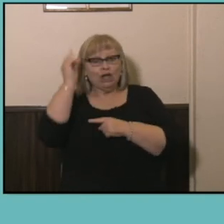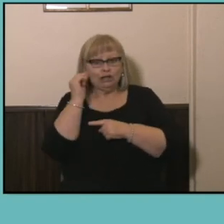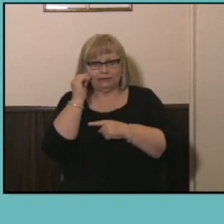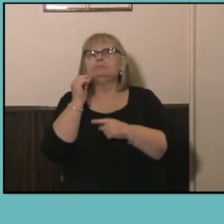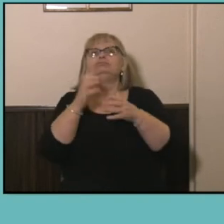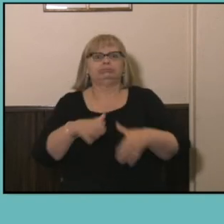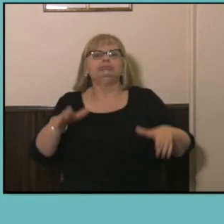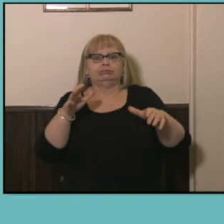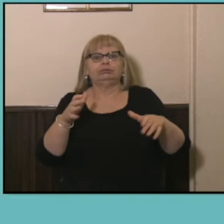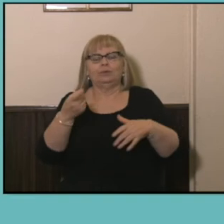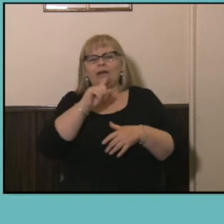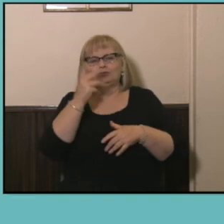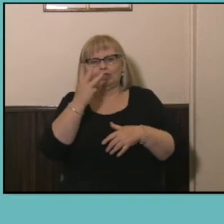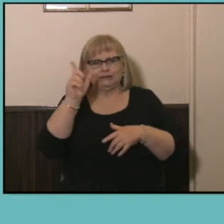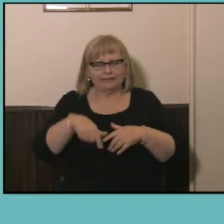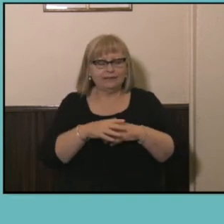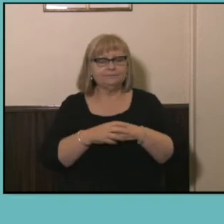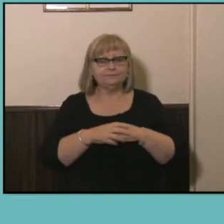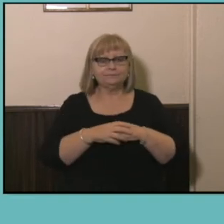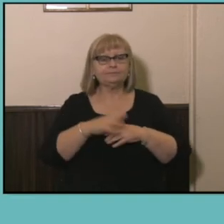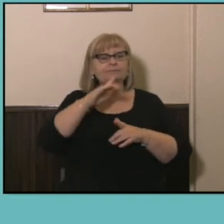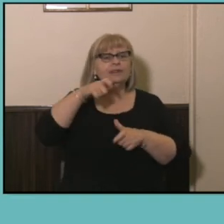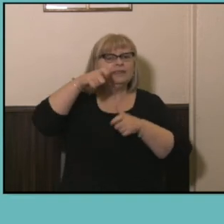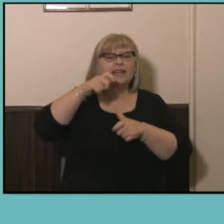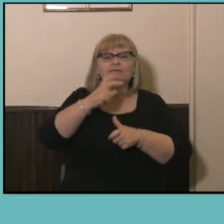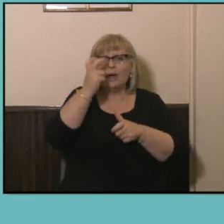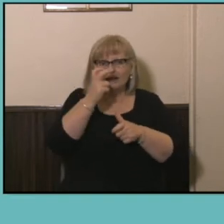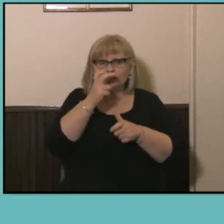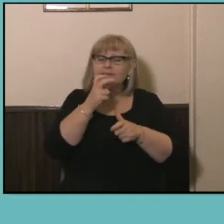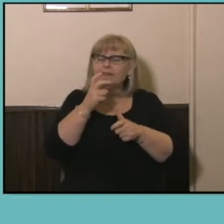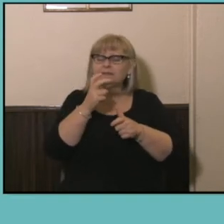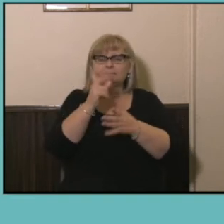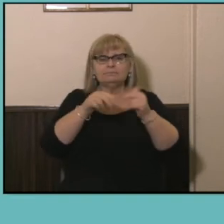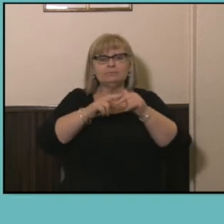114 thousand and then care for the aging is in the top five at about sixty five